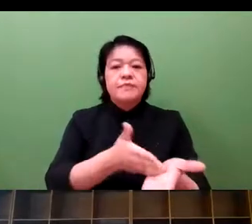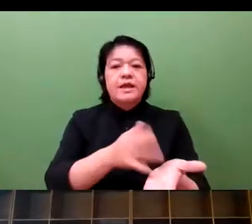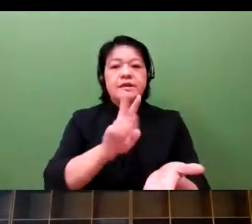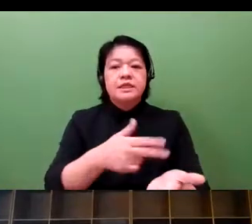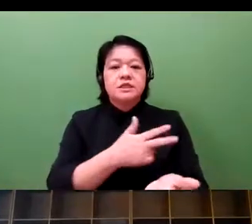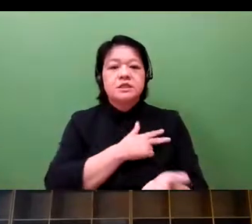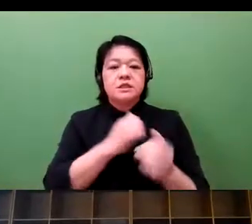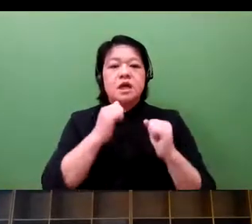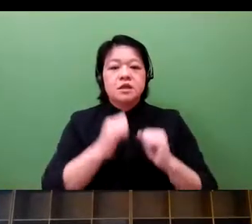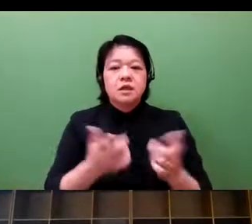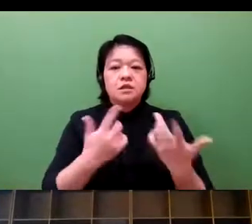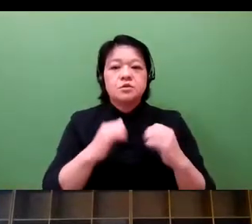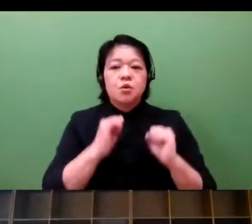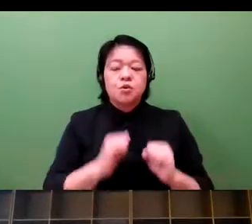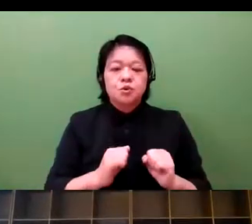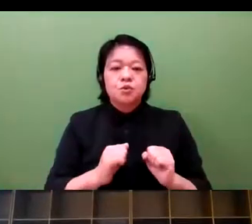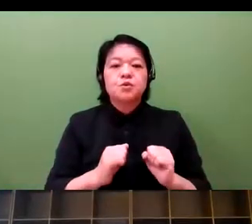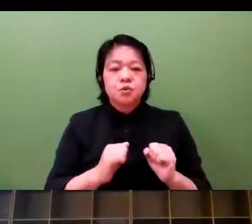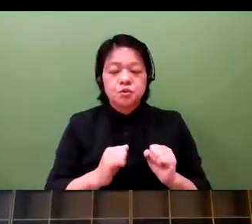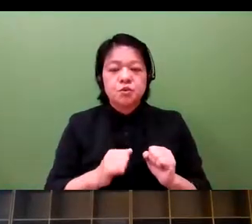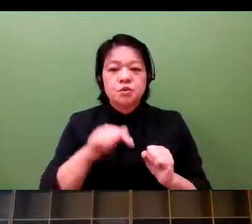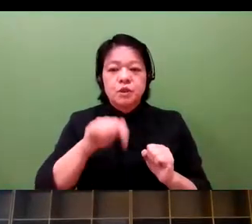And because of that size, we do not